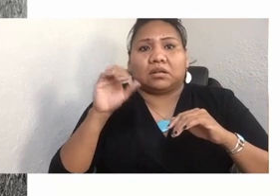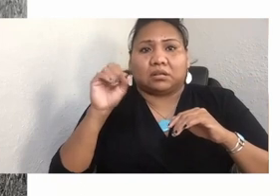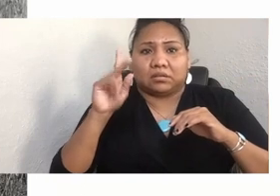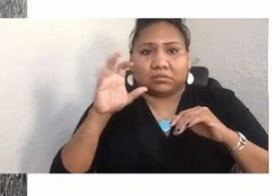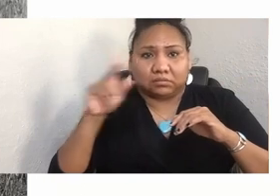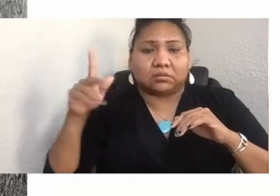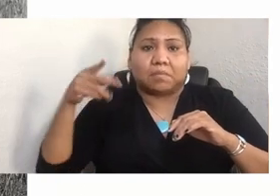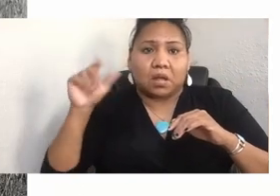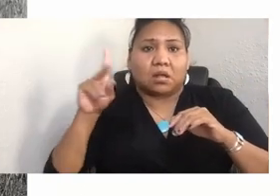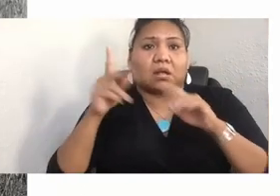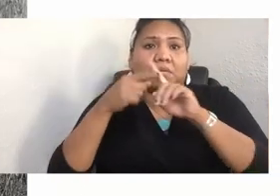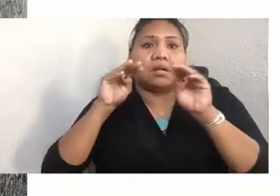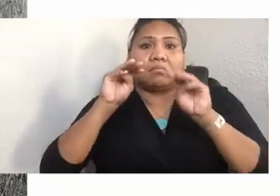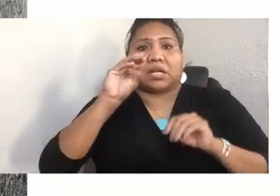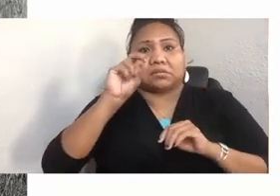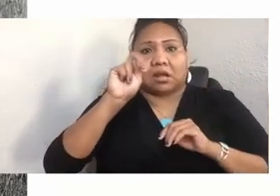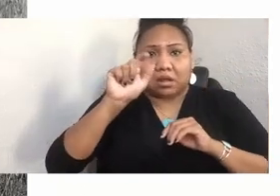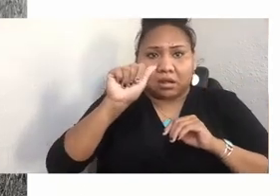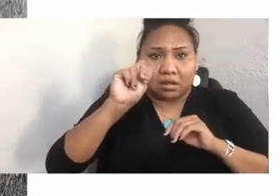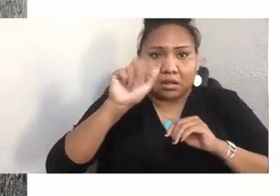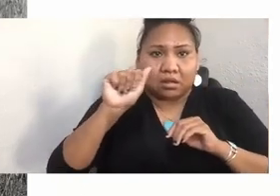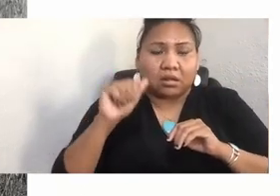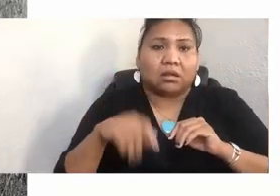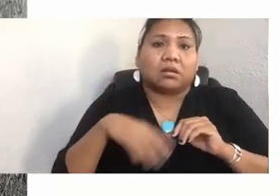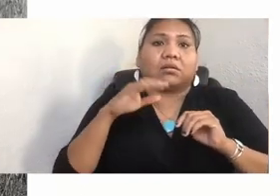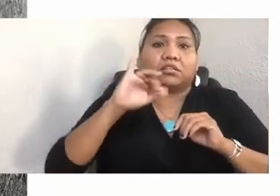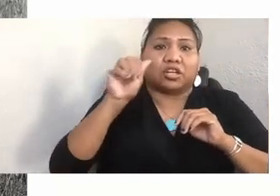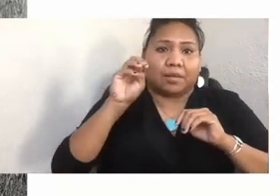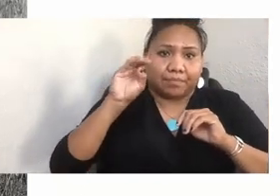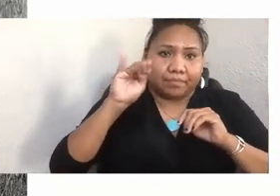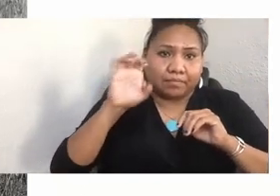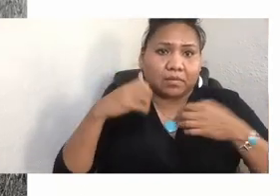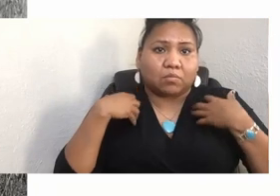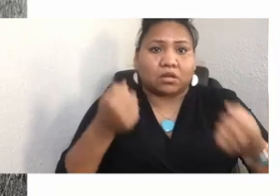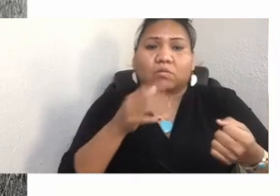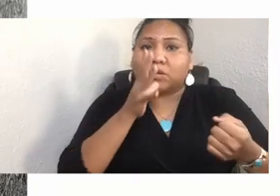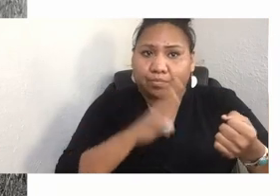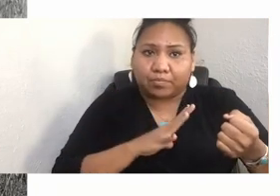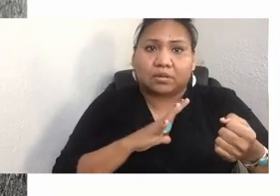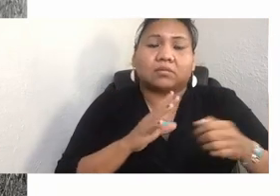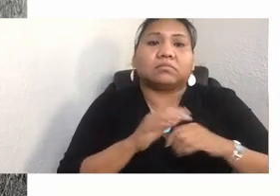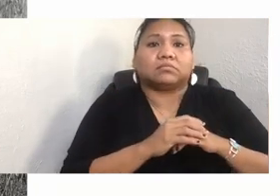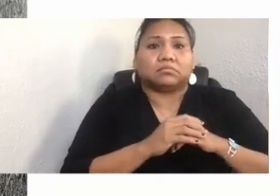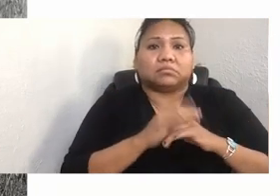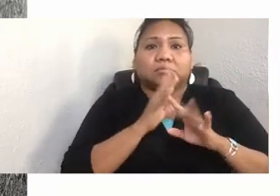Her Cheyenne name, Otse'eme, translates into "brave woman." Jennie is fluent in the Cheyenne language and lives a traditional way of life